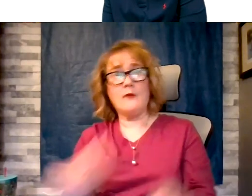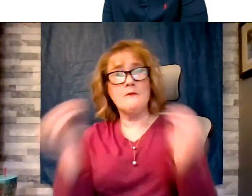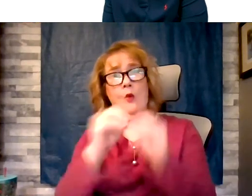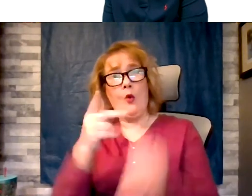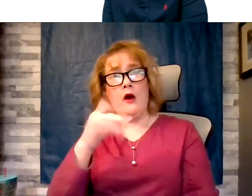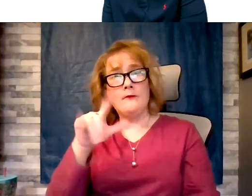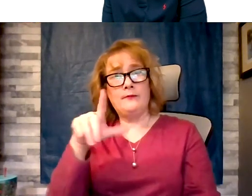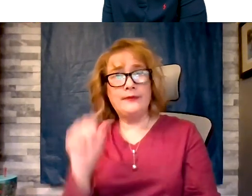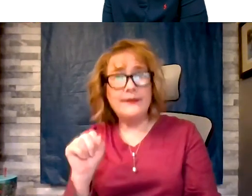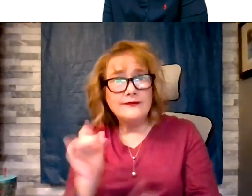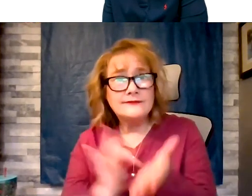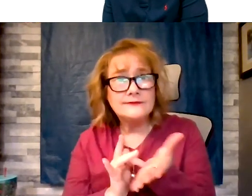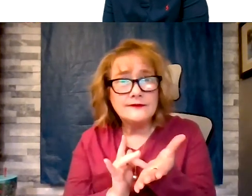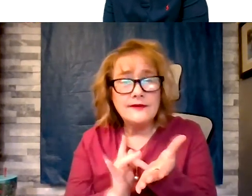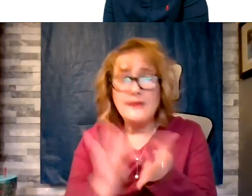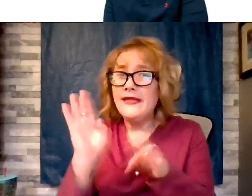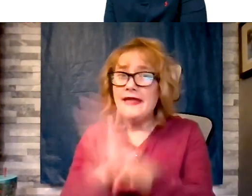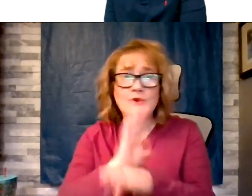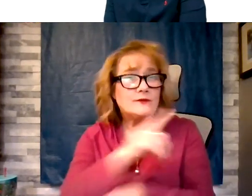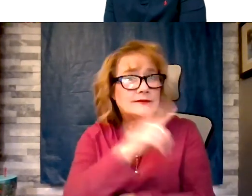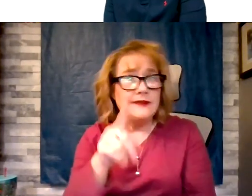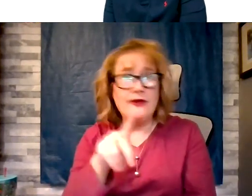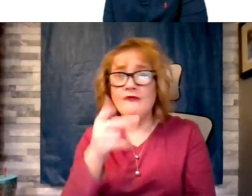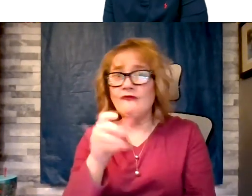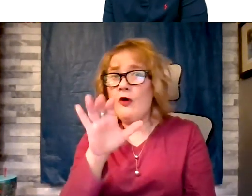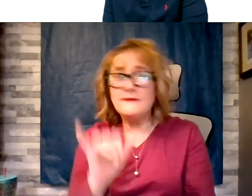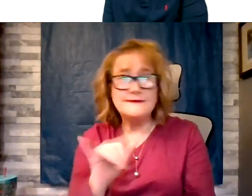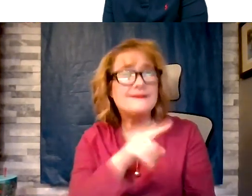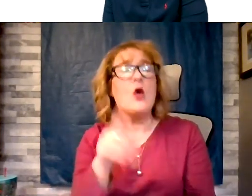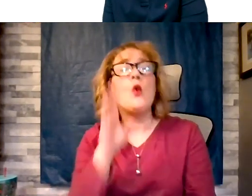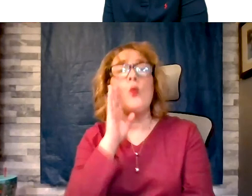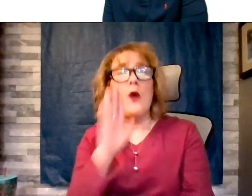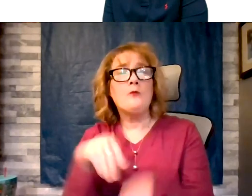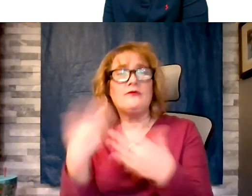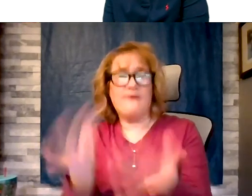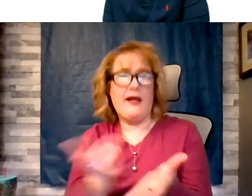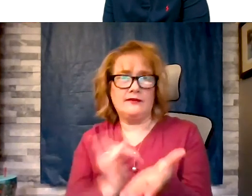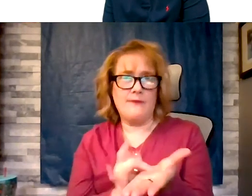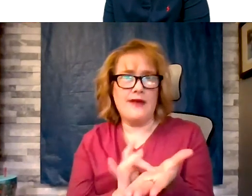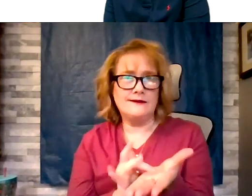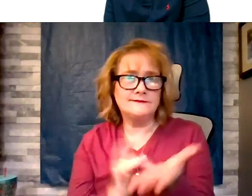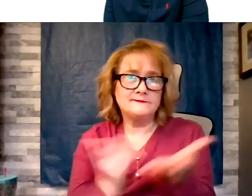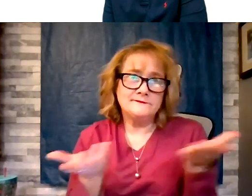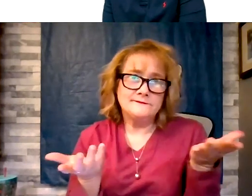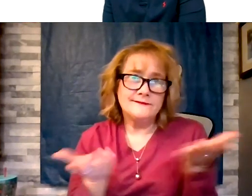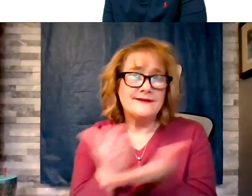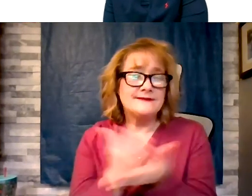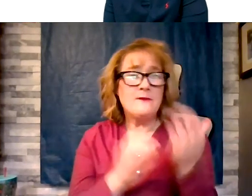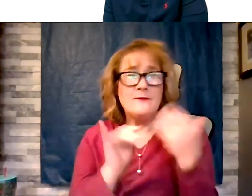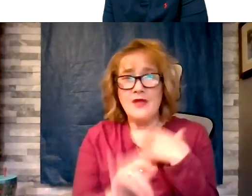pharmaceutical industries will provide this. And yeah, some of these really do have an impact and some can decrease